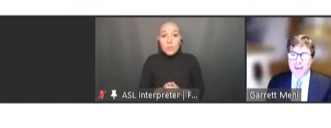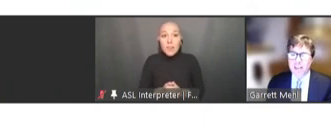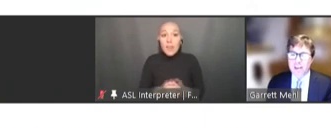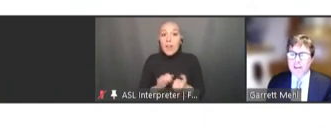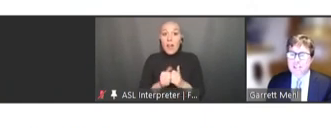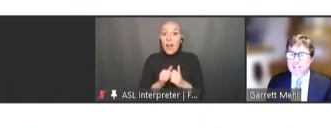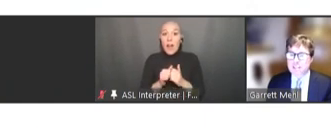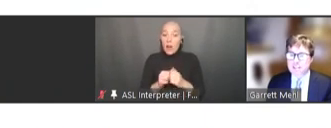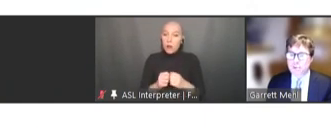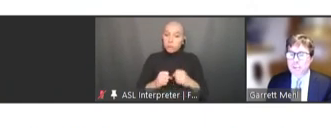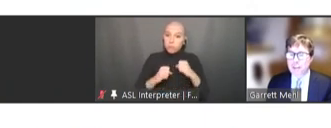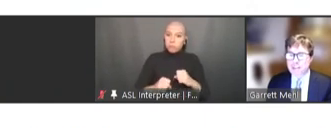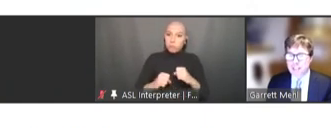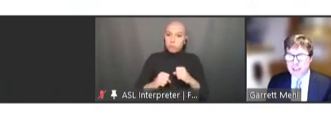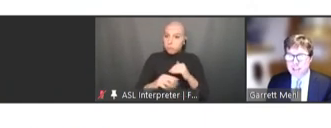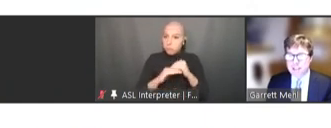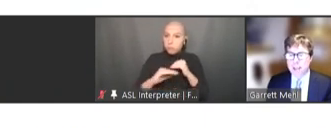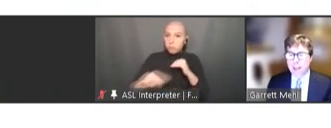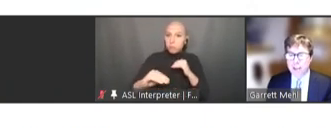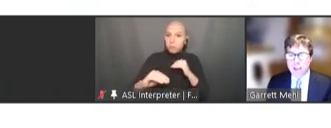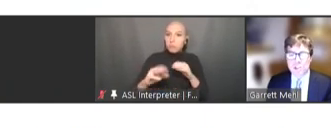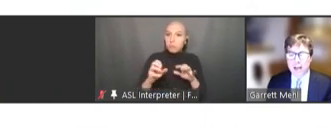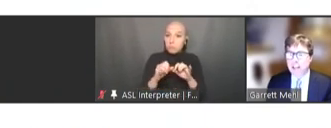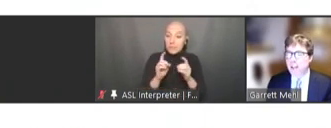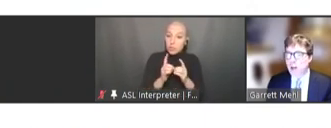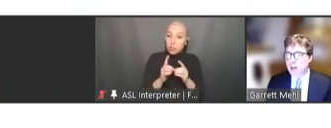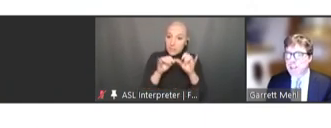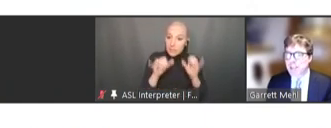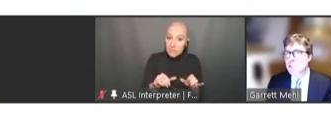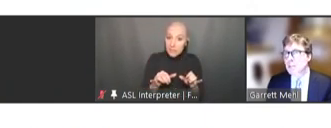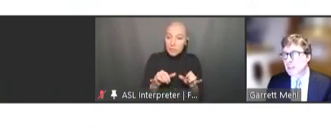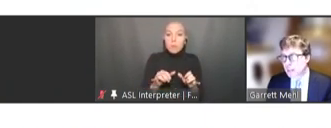that are consistent with the intent of each guideline recommendation,